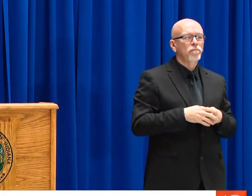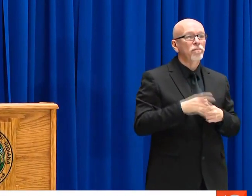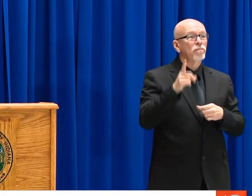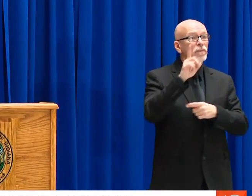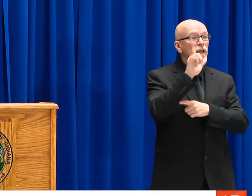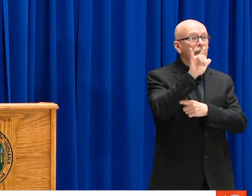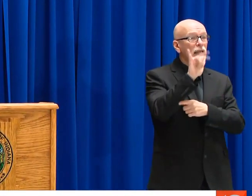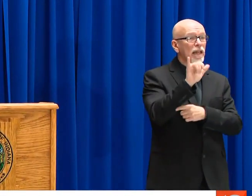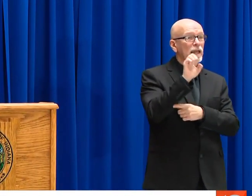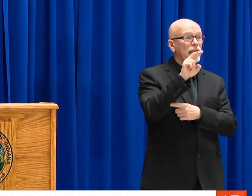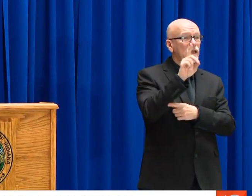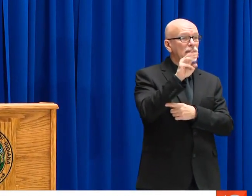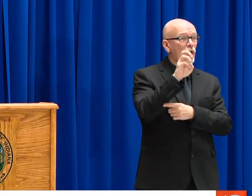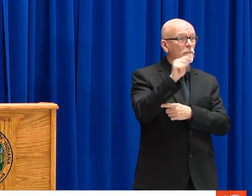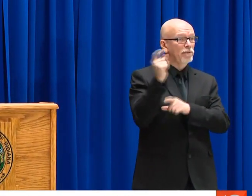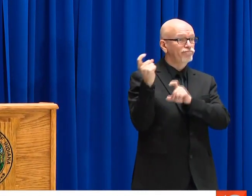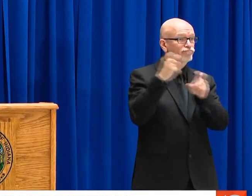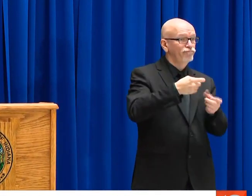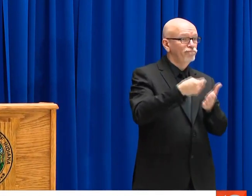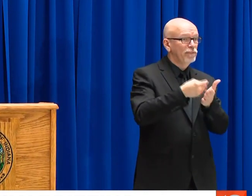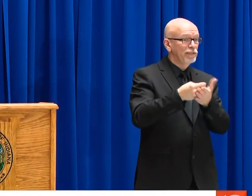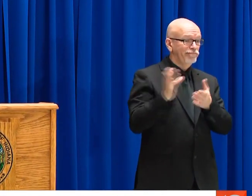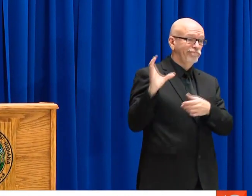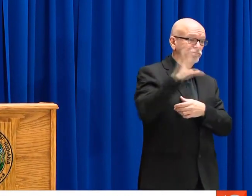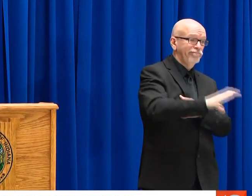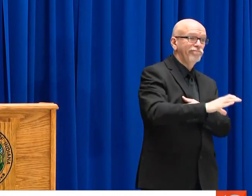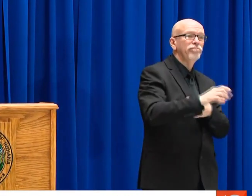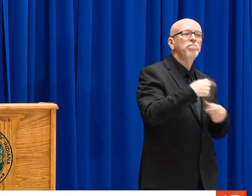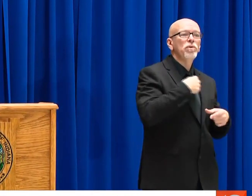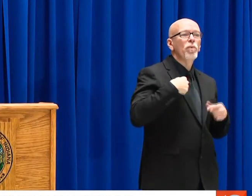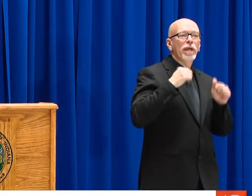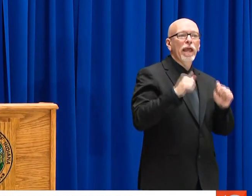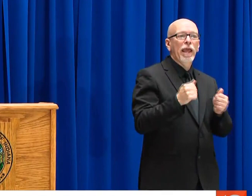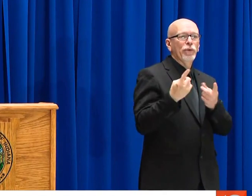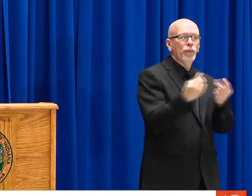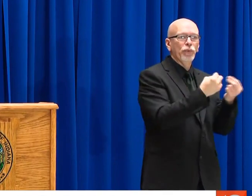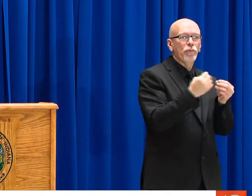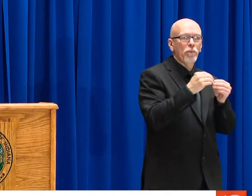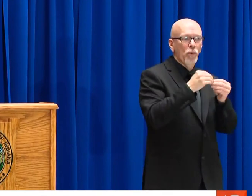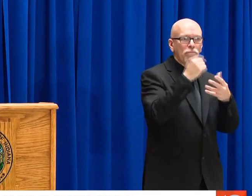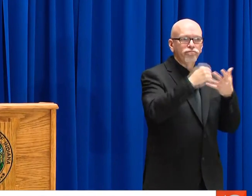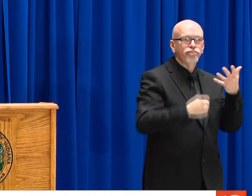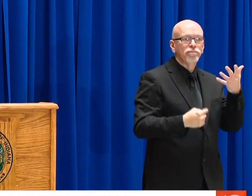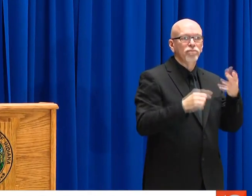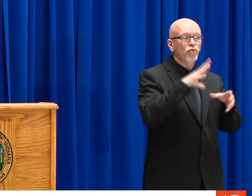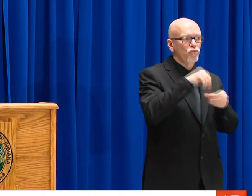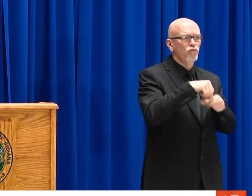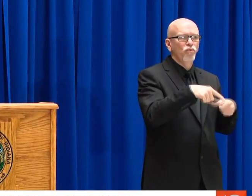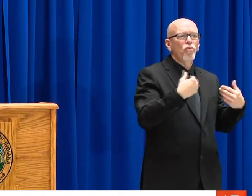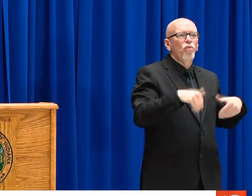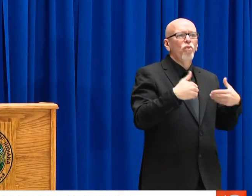ADDITIONAL COMMUNITY TOSS REPLICATE THIS COLLABORATION ACROSS STATE OF INDIANA. A DONATION MADE BY THE LILLY